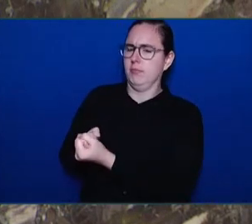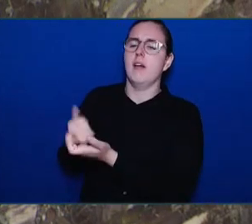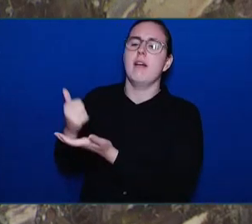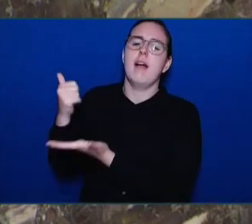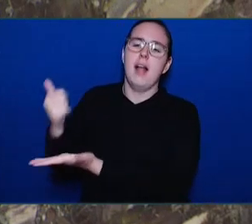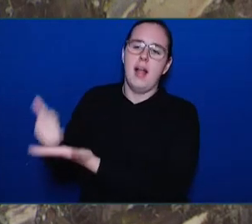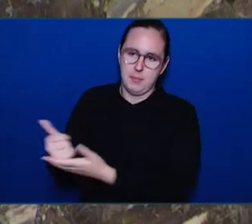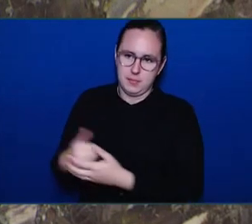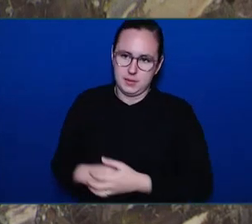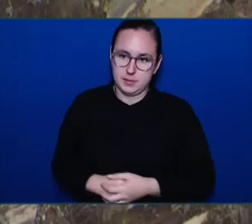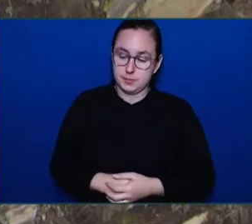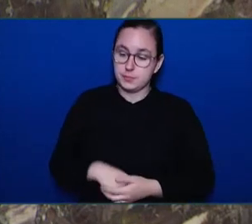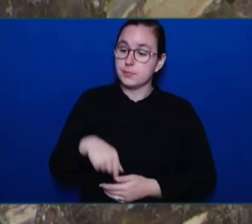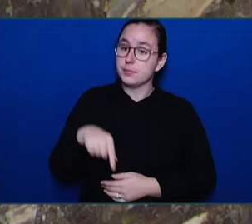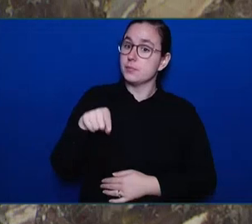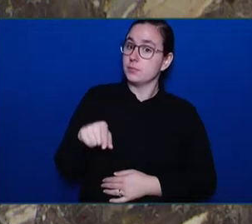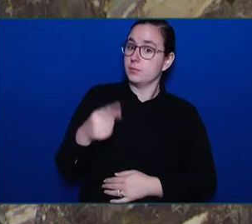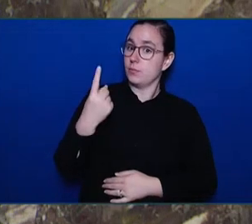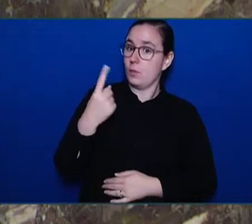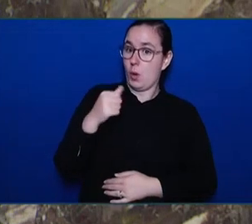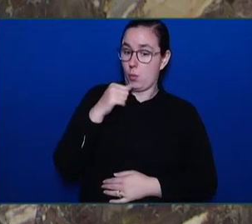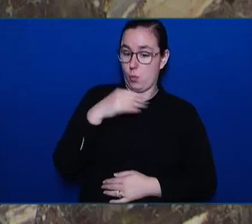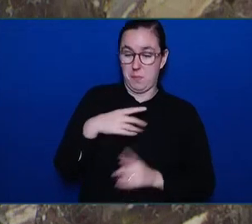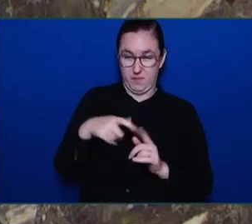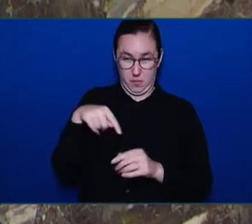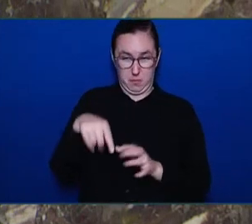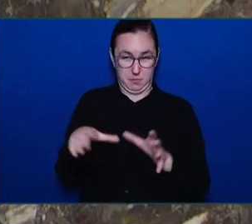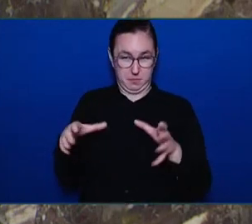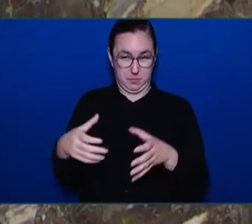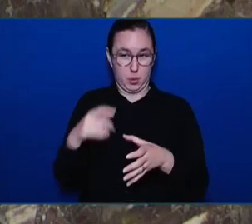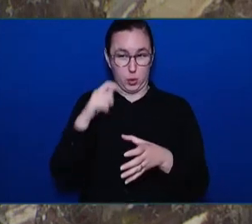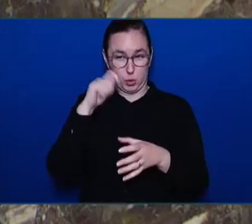connect. With a proud Ukrainian heritage, the small group of 17,